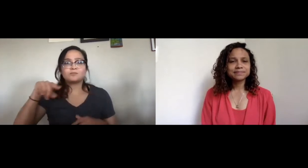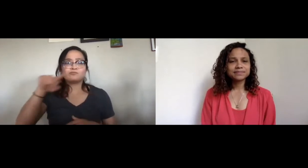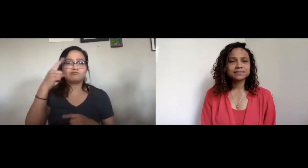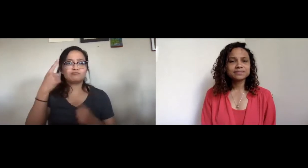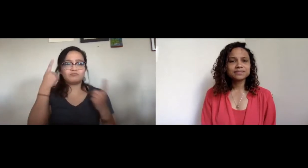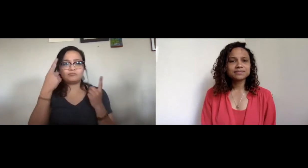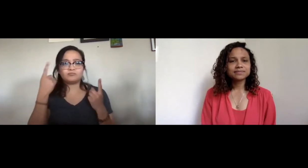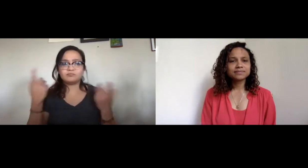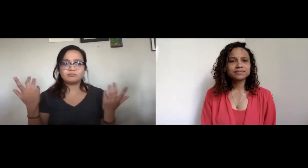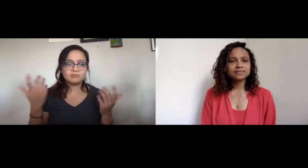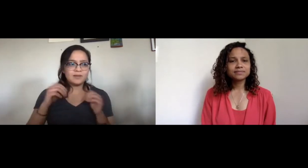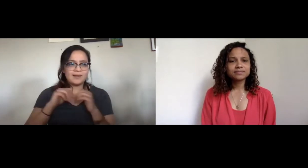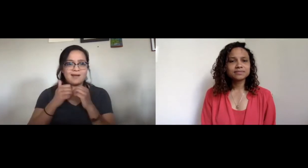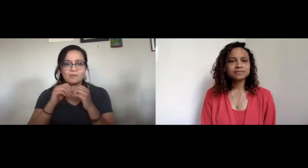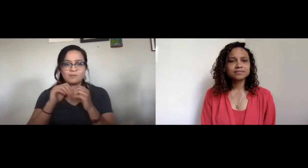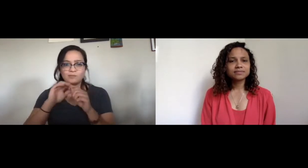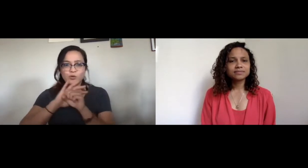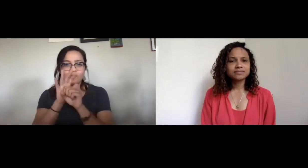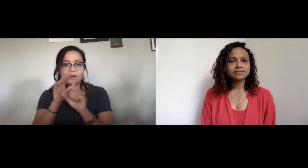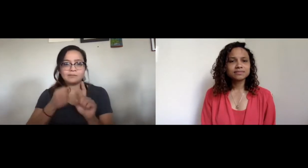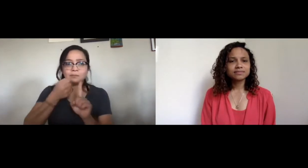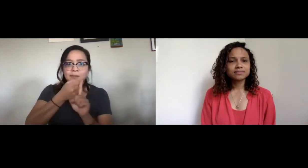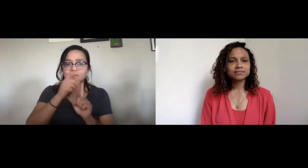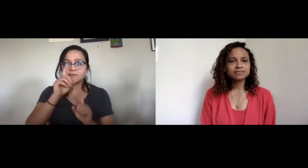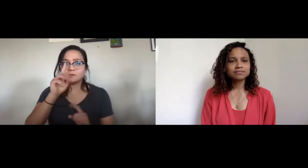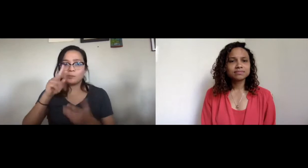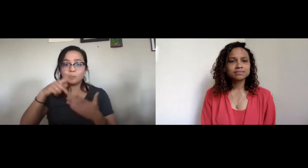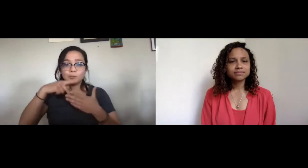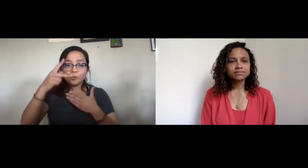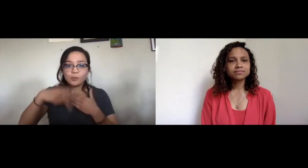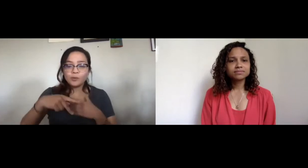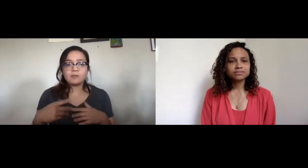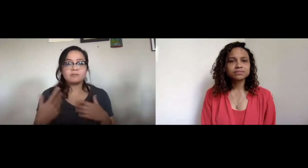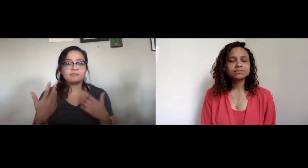Many of you may wonder how COVID-19 impacts DDW programming